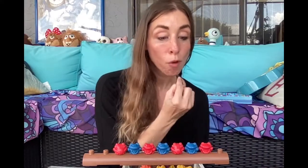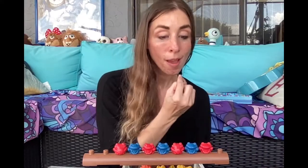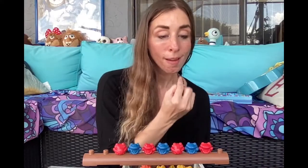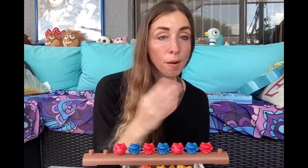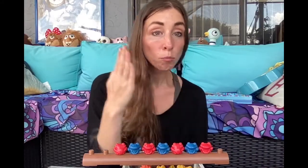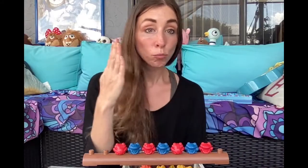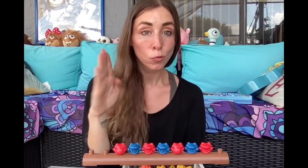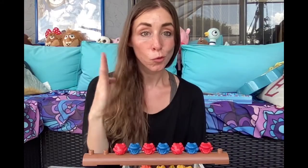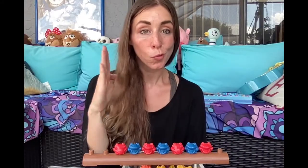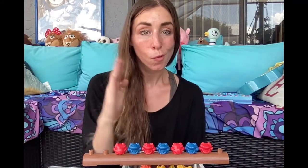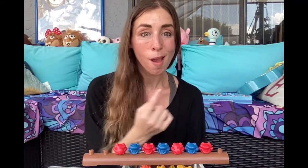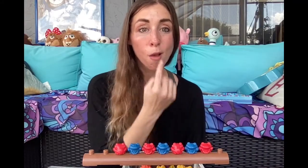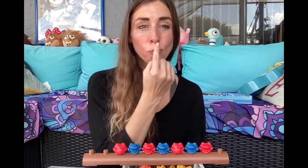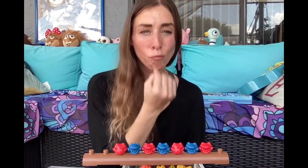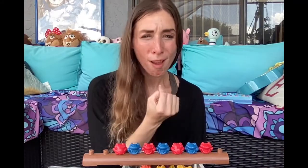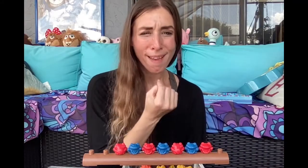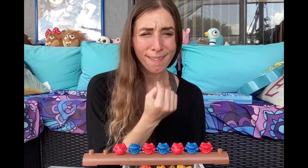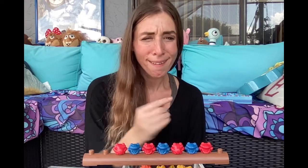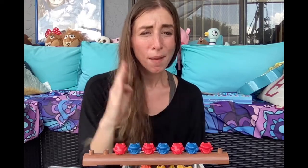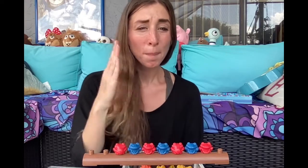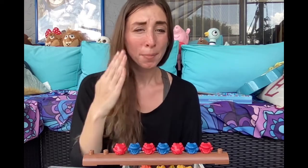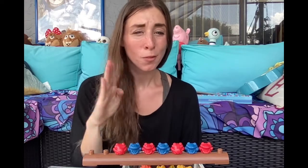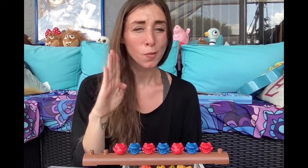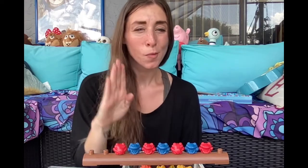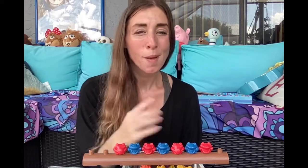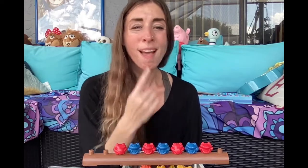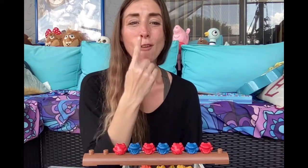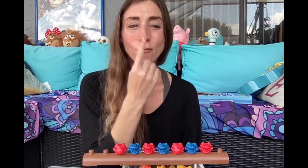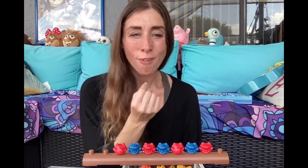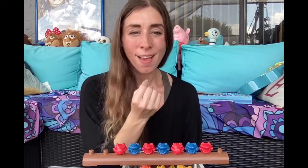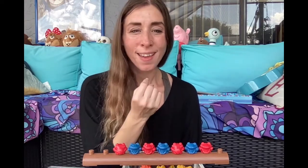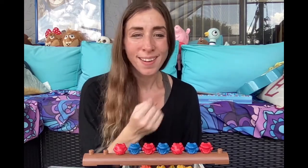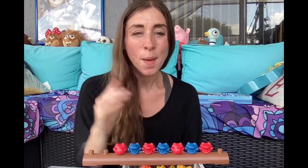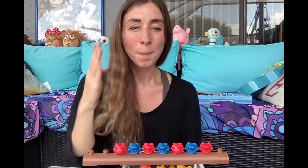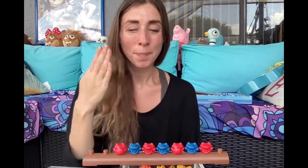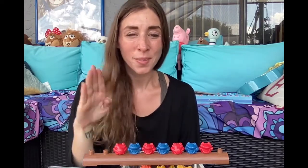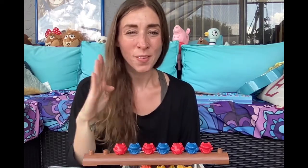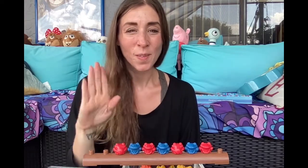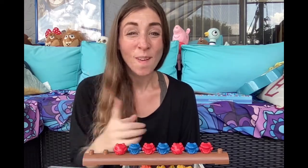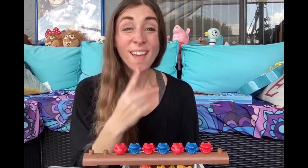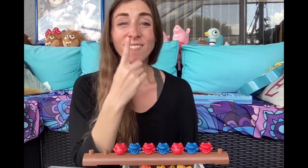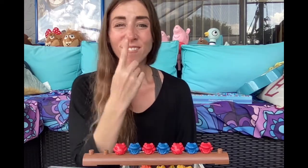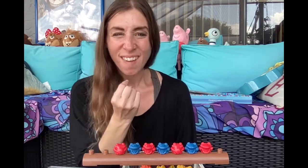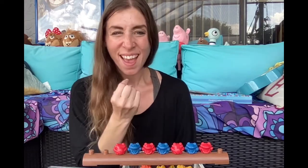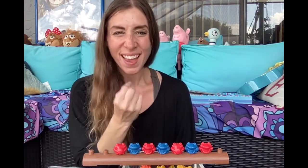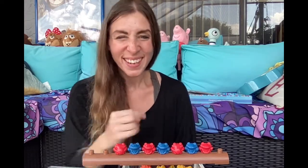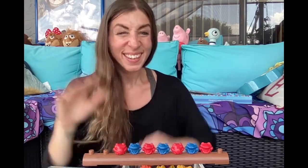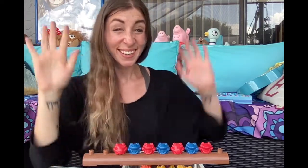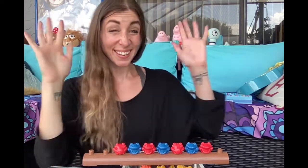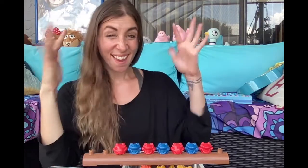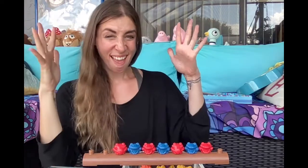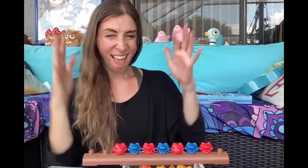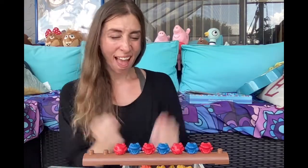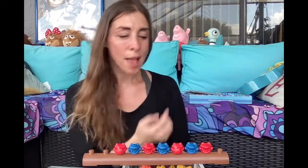Red blue red blue red blue red yeah!